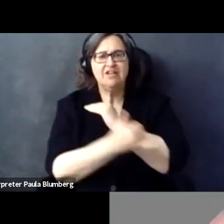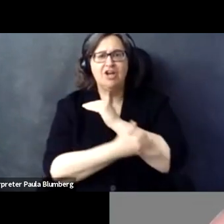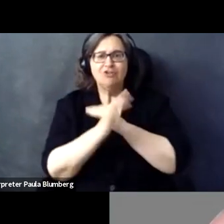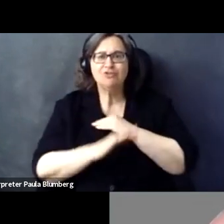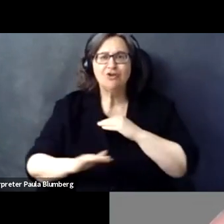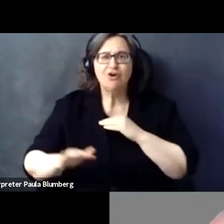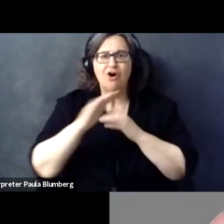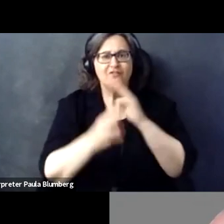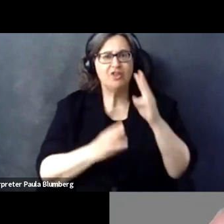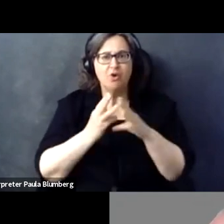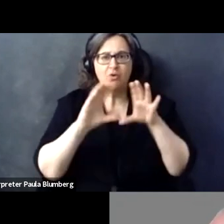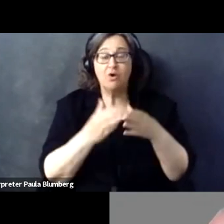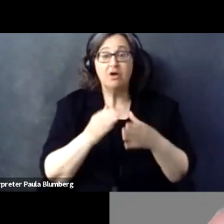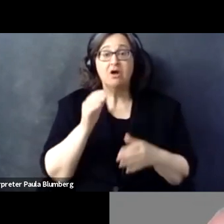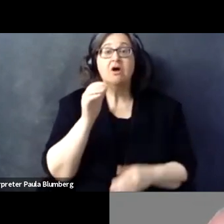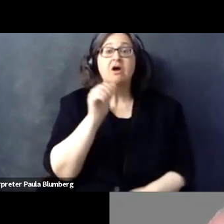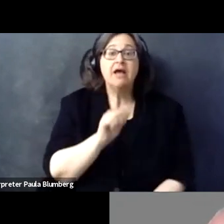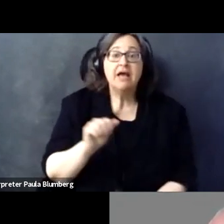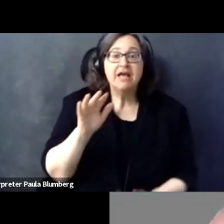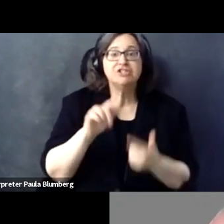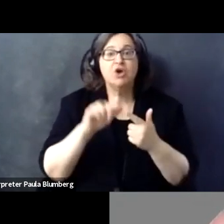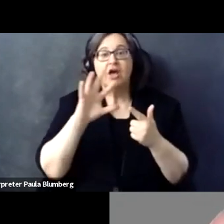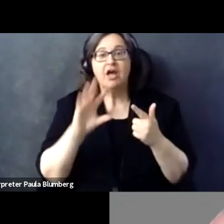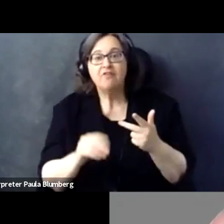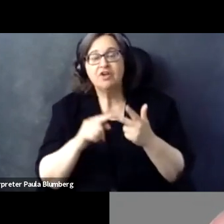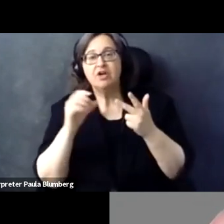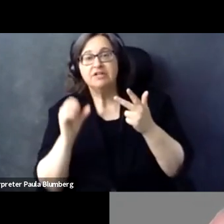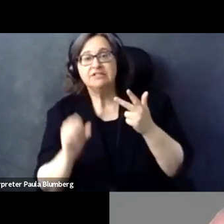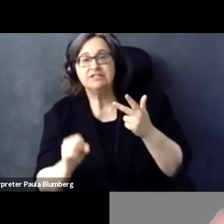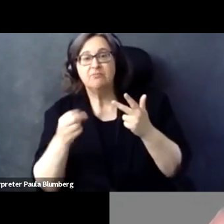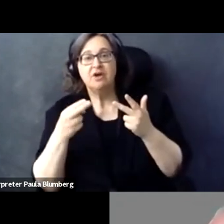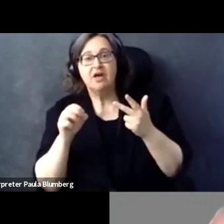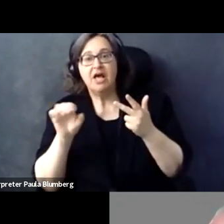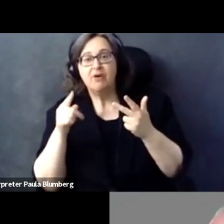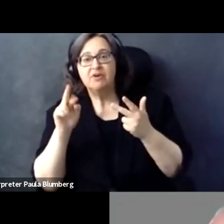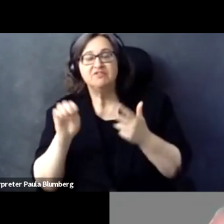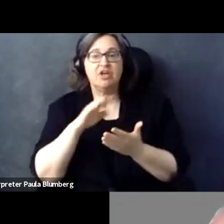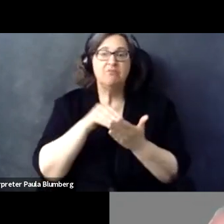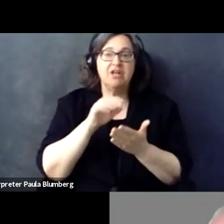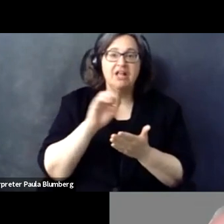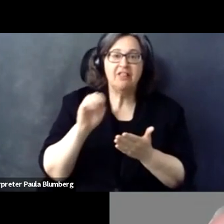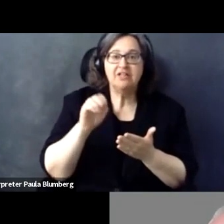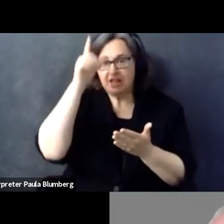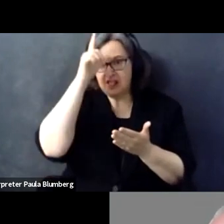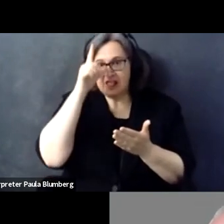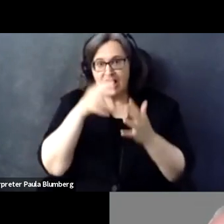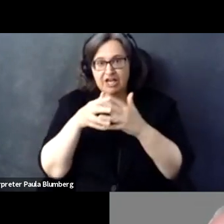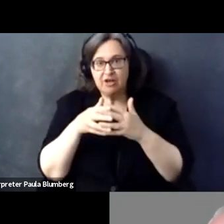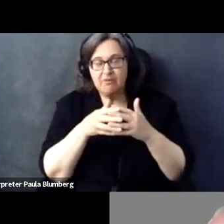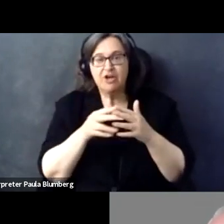IAAP is a global organization. We have thousands of members in more than 70 countries around the world. We have members in Asia,